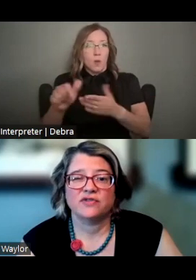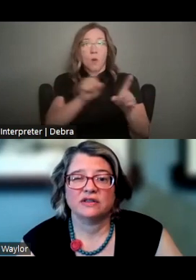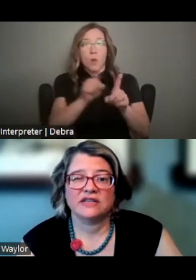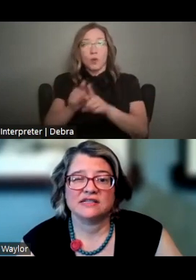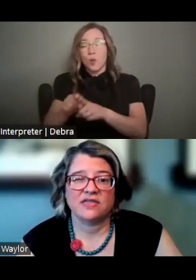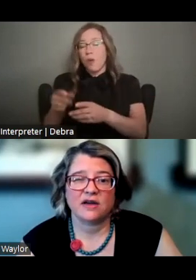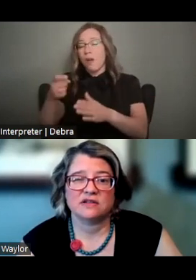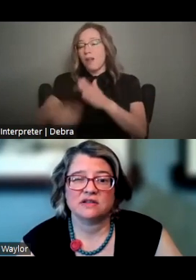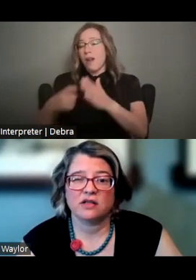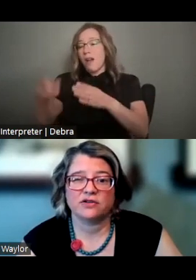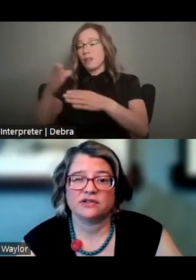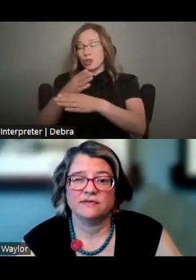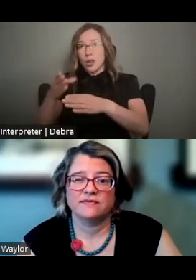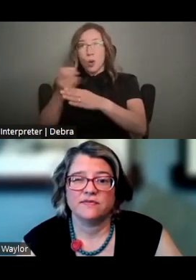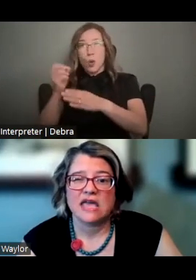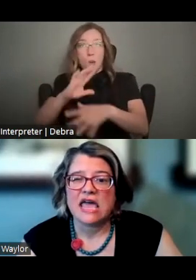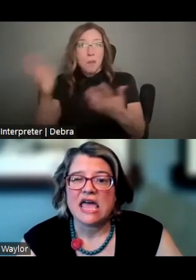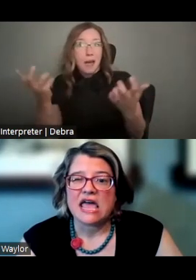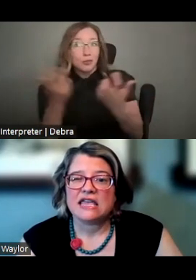OF AT LEAST TEN THOUSAND DOLLARS.